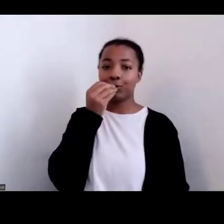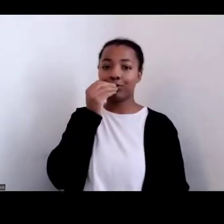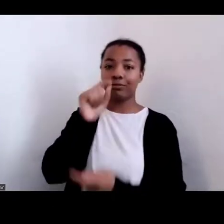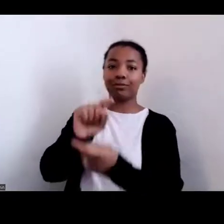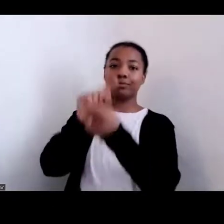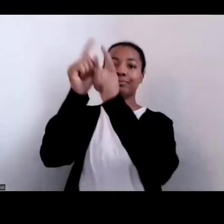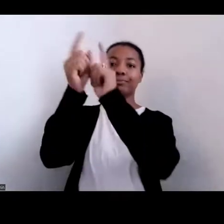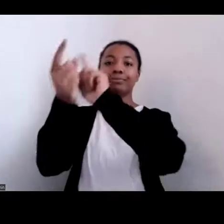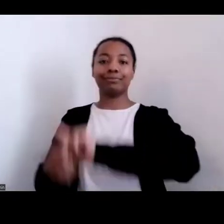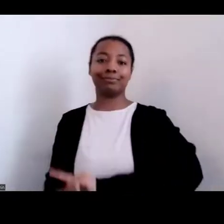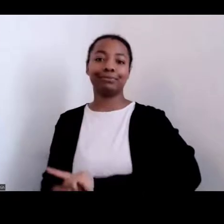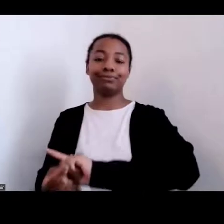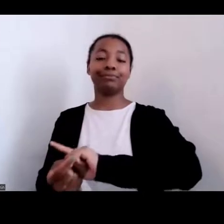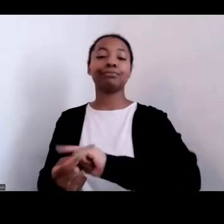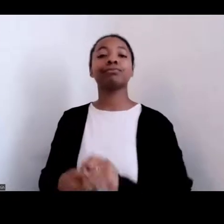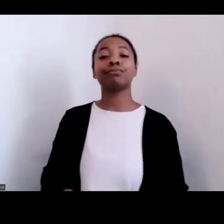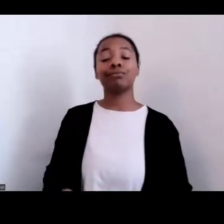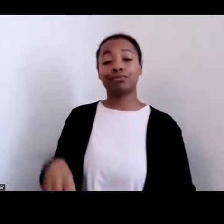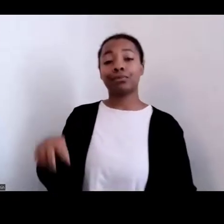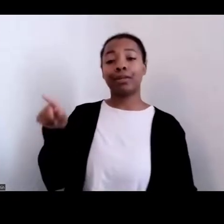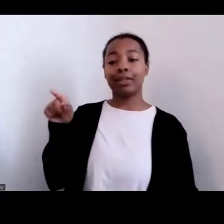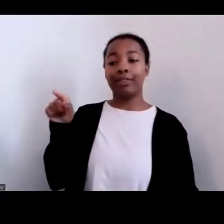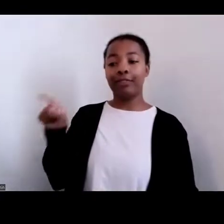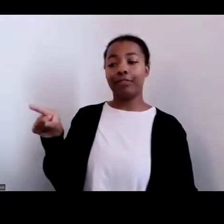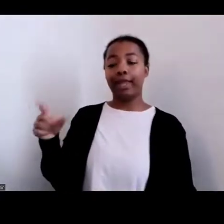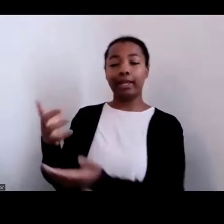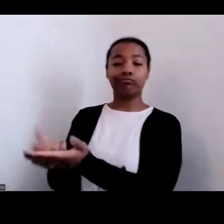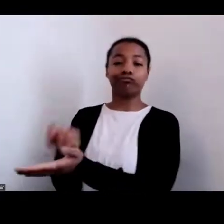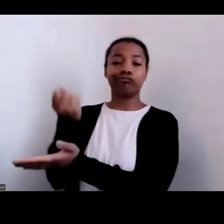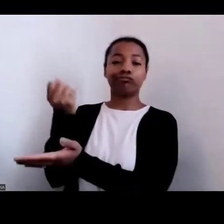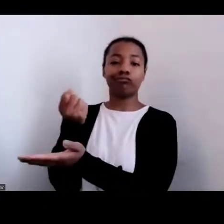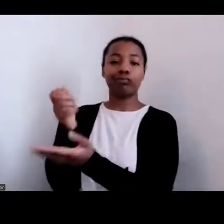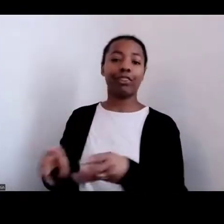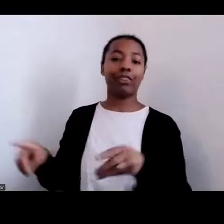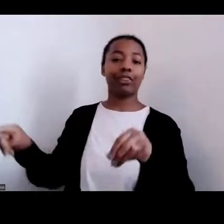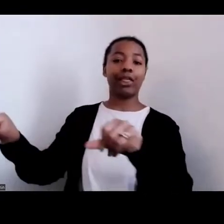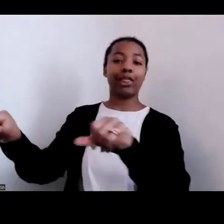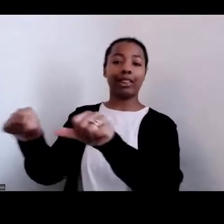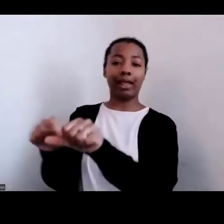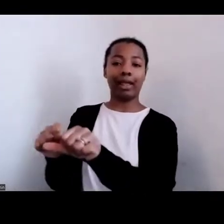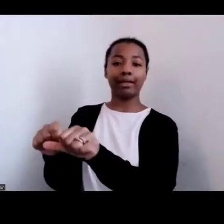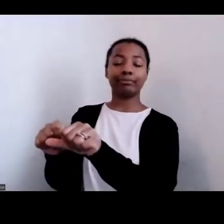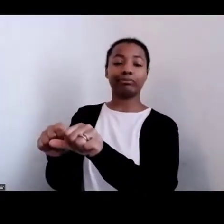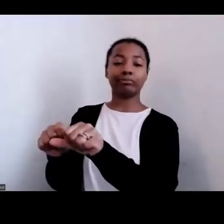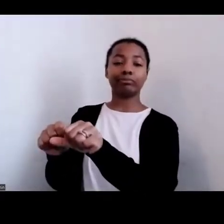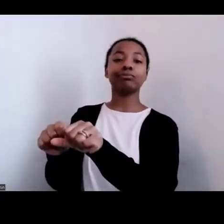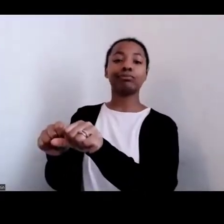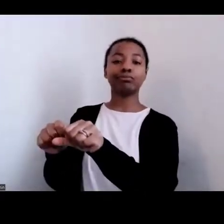Americans made use of the land in order to augment what was given to them; right?